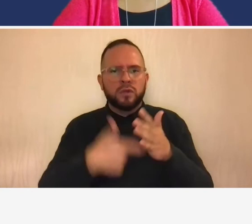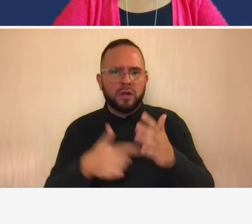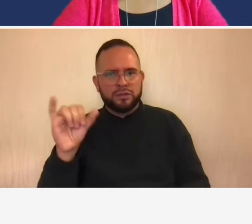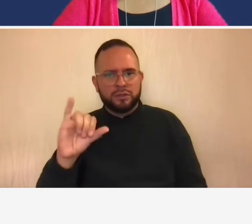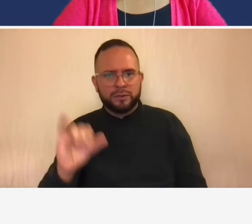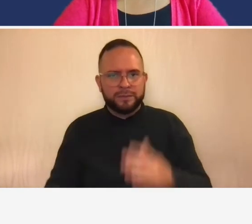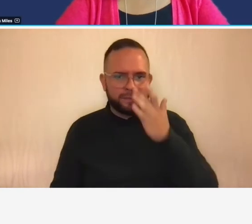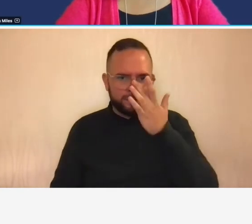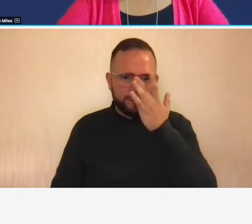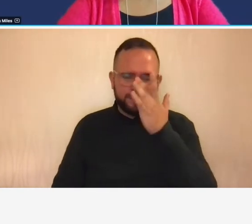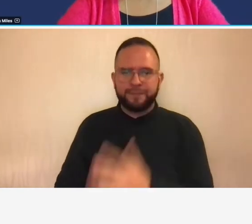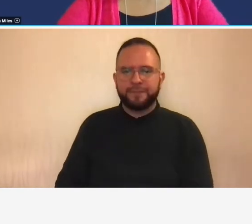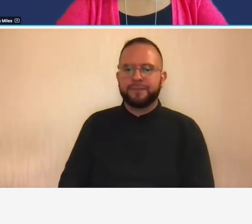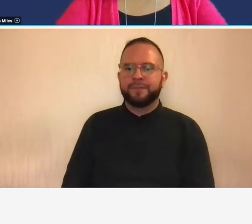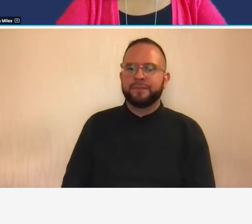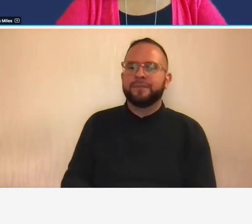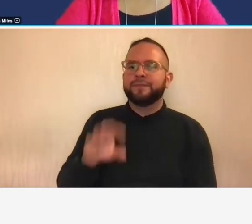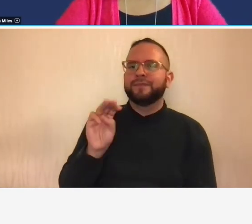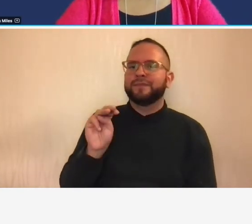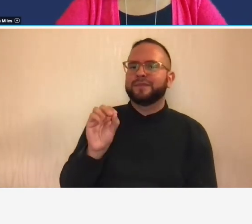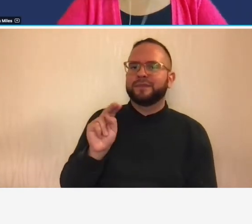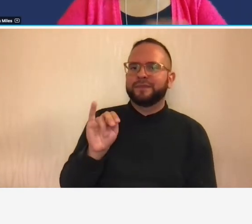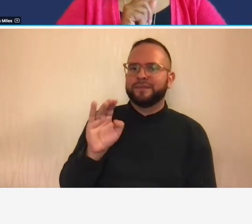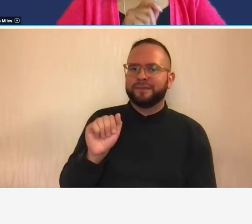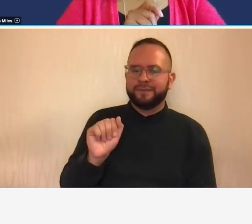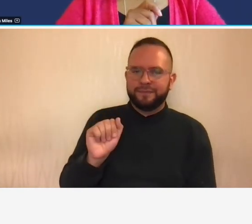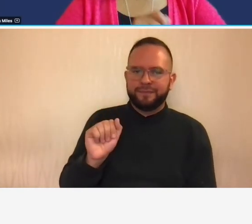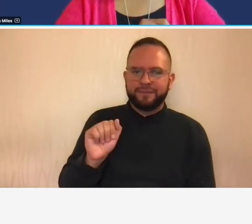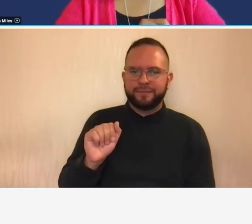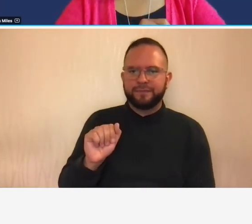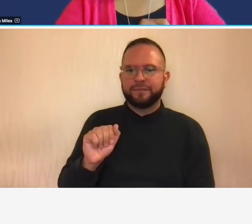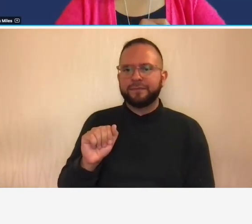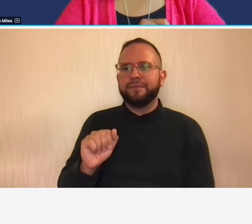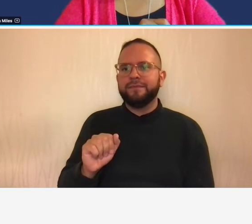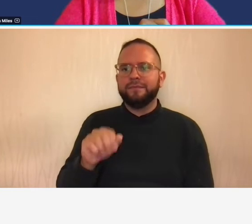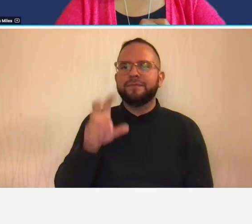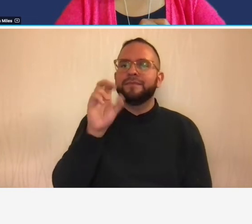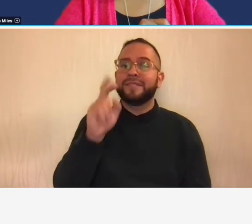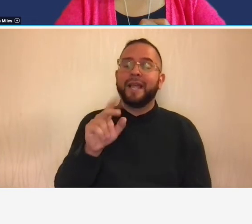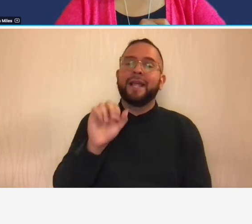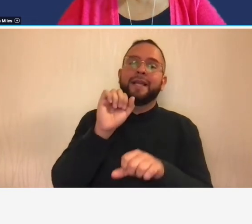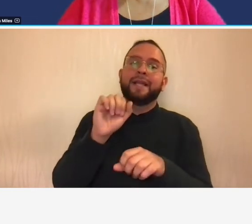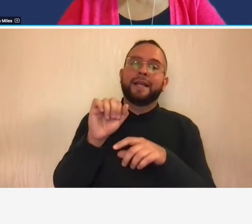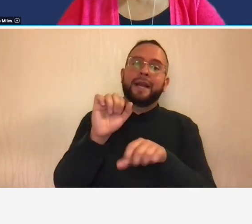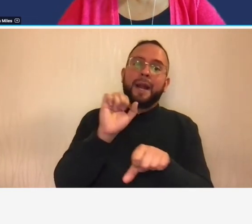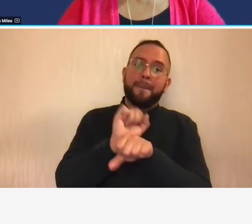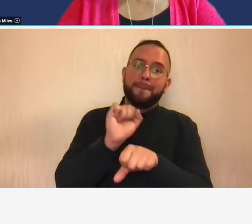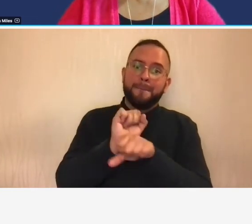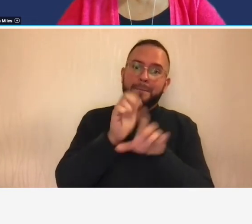okay so um so for for employee training and training is an allowable cost under you know the